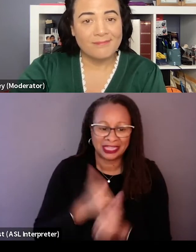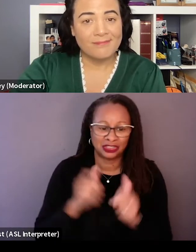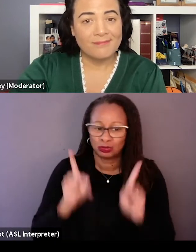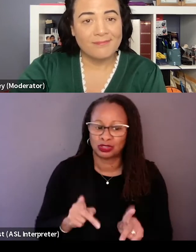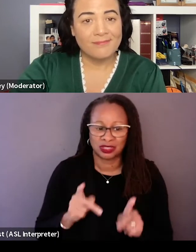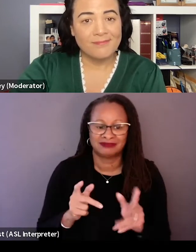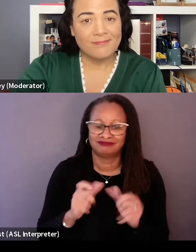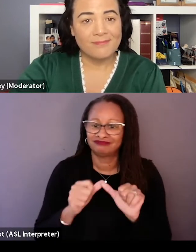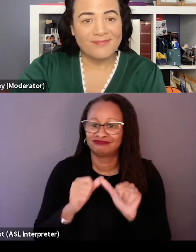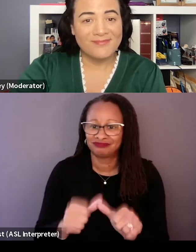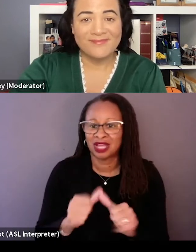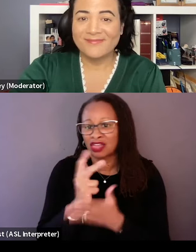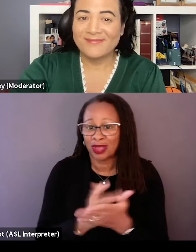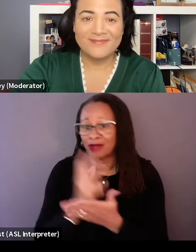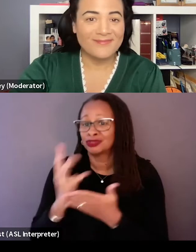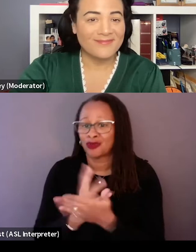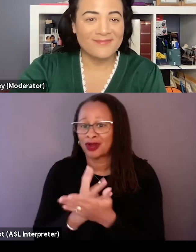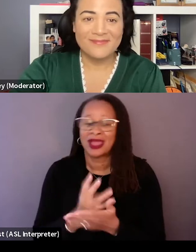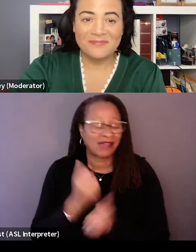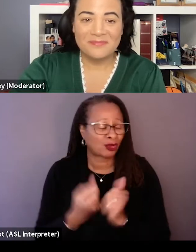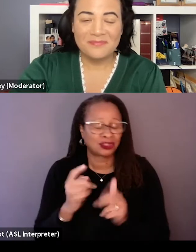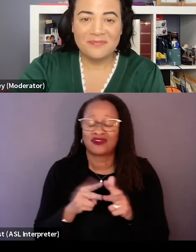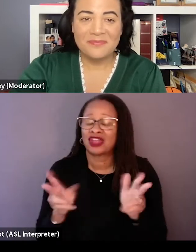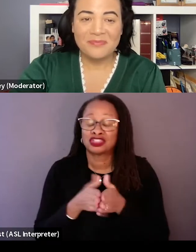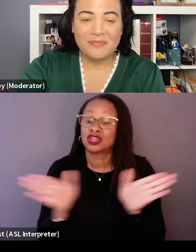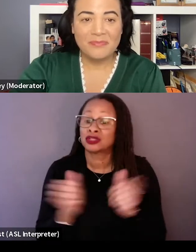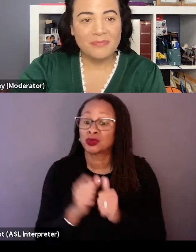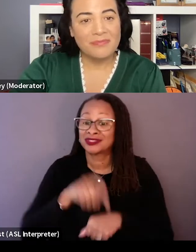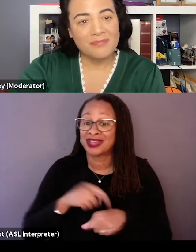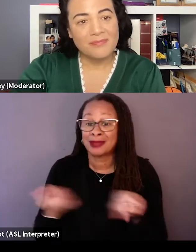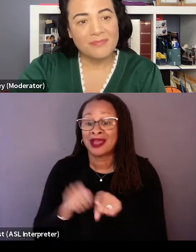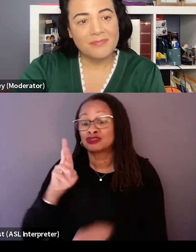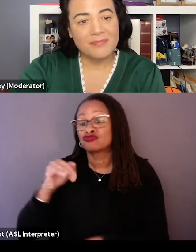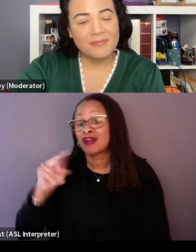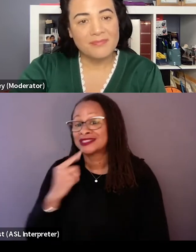three, four hours. Everyone was very generous with their time. And as Ryan said, it was all very pleasantly surprising